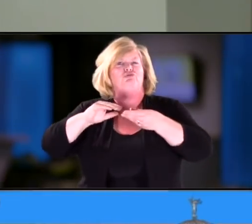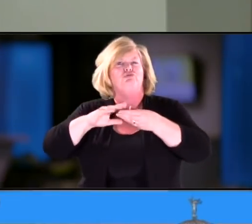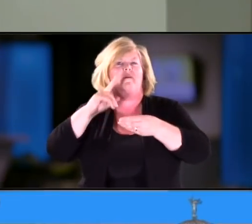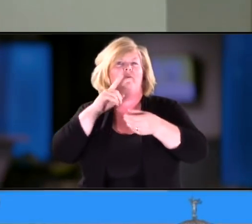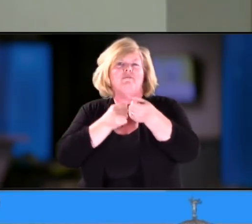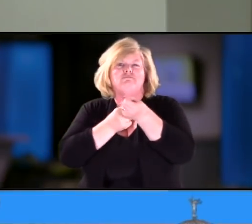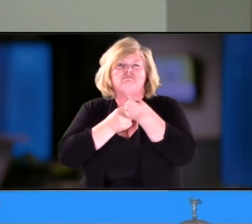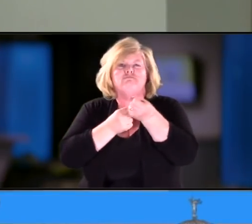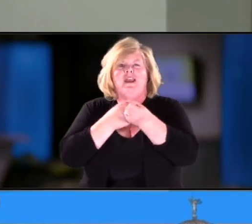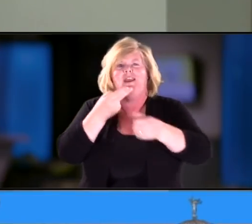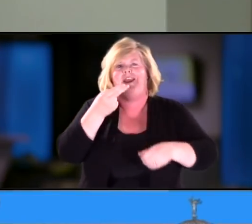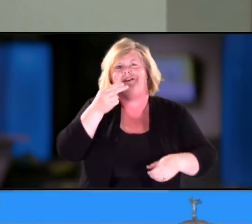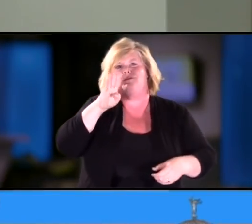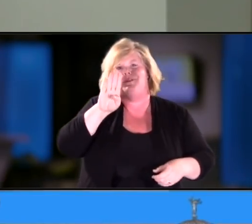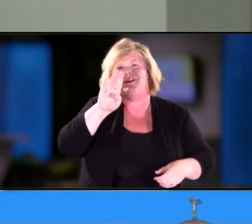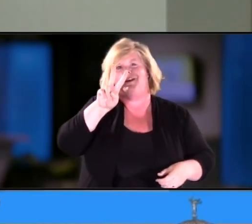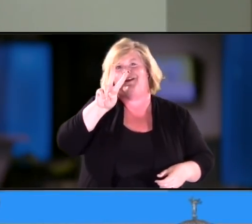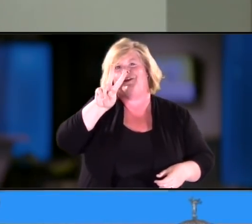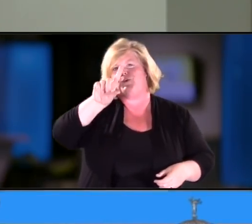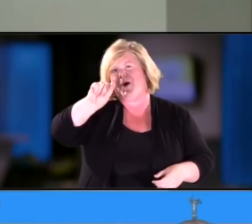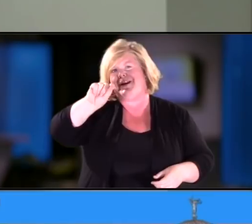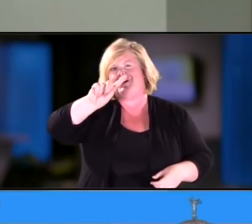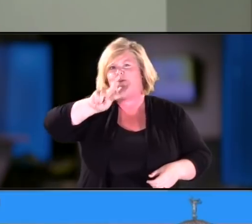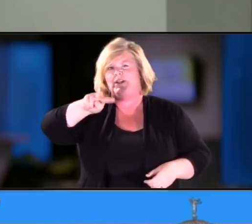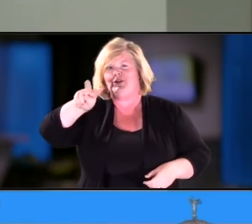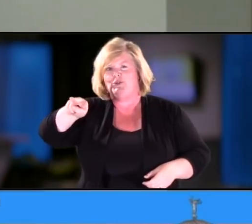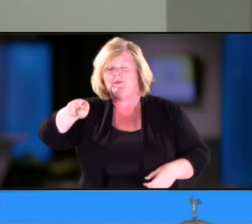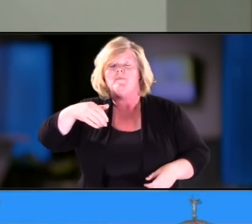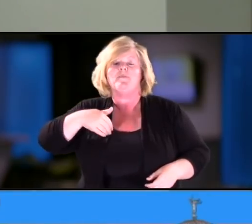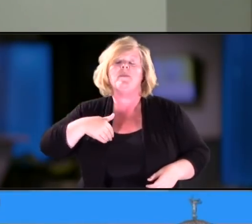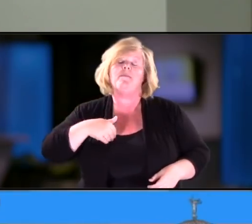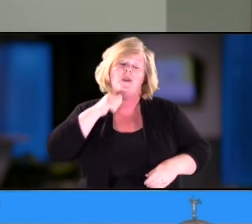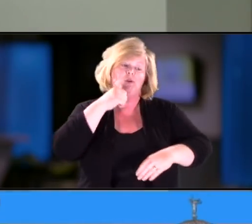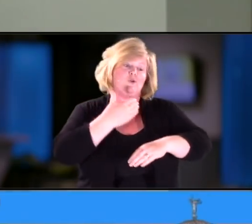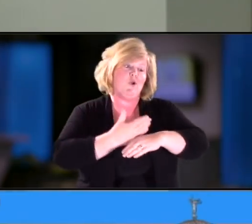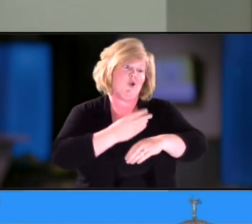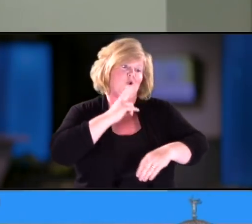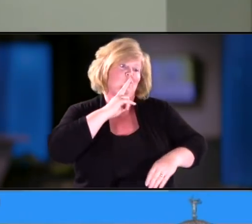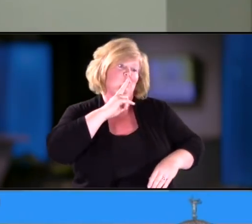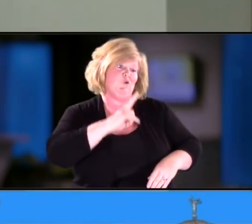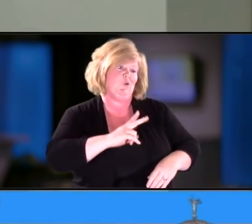I have a two and a half year-old daughter in addition to my five-year-old. My 2 and half year-old daughter,